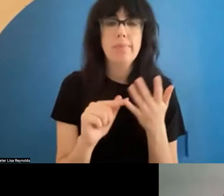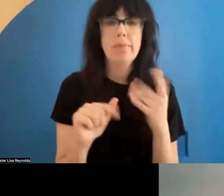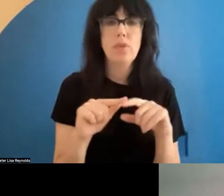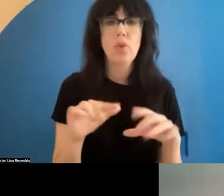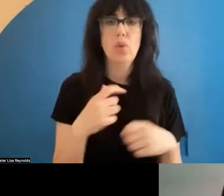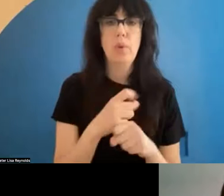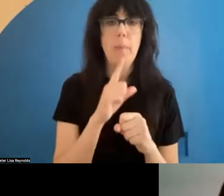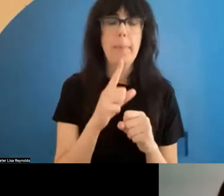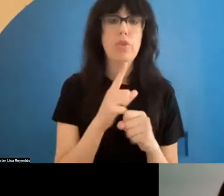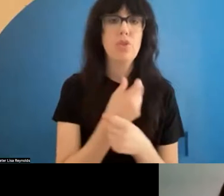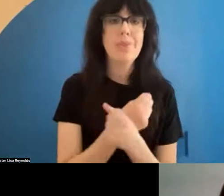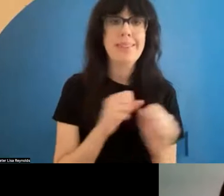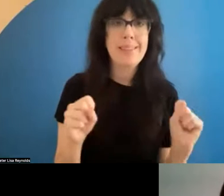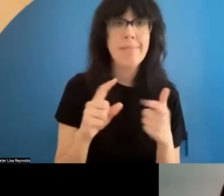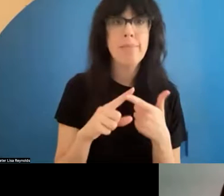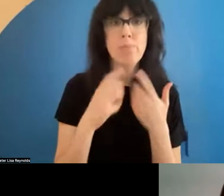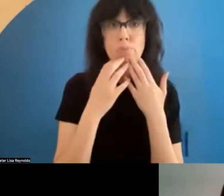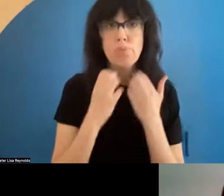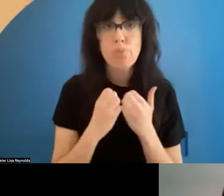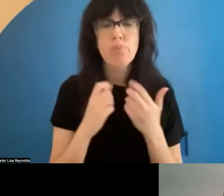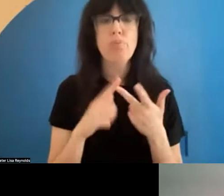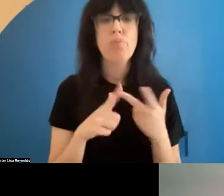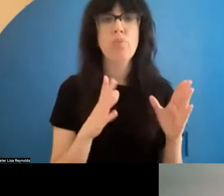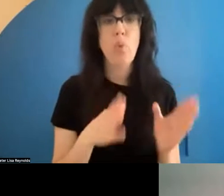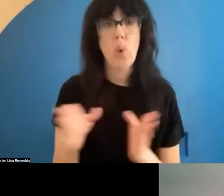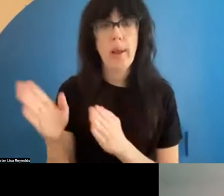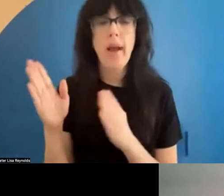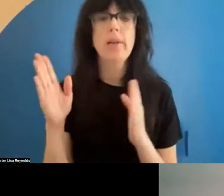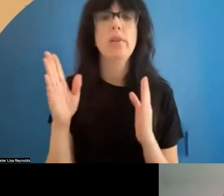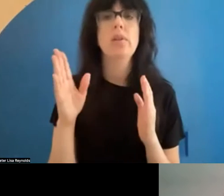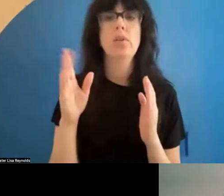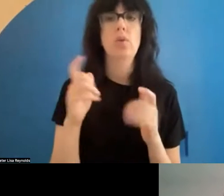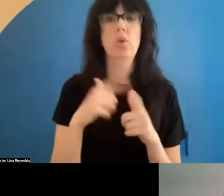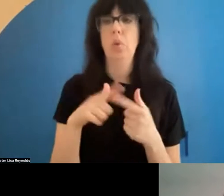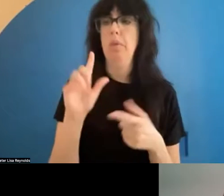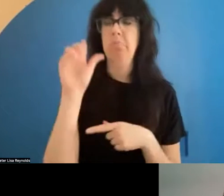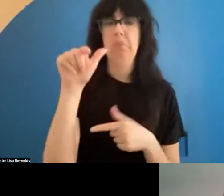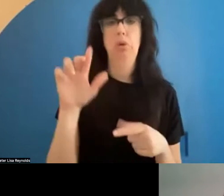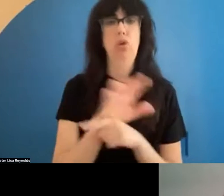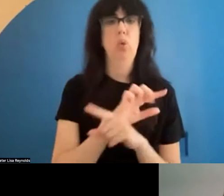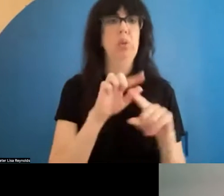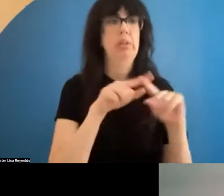and preserved and organized, so that you can then use them in many different ways to support your creative